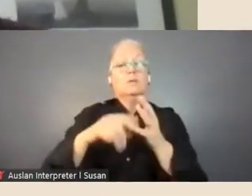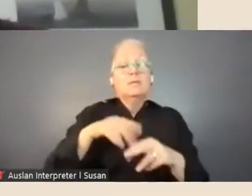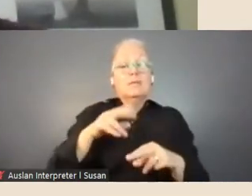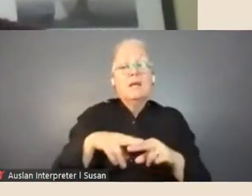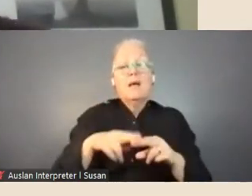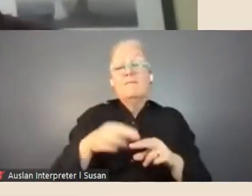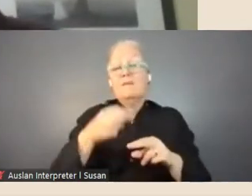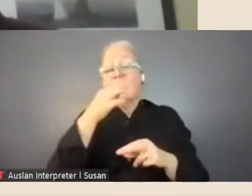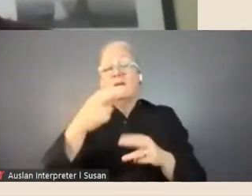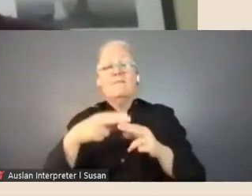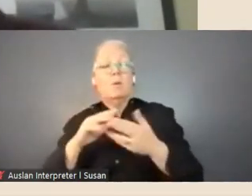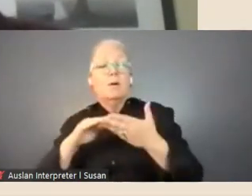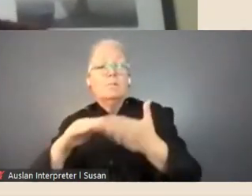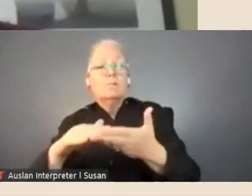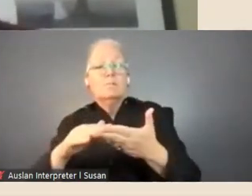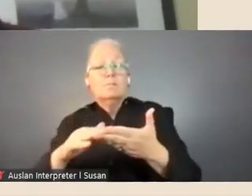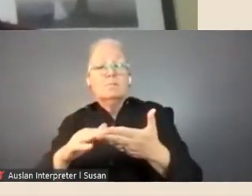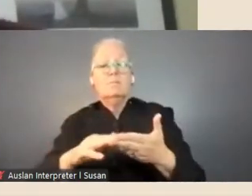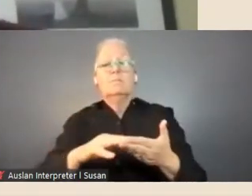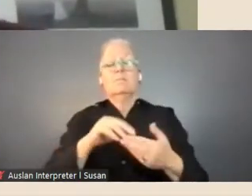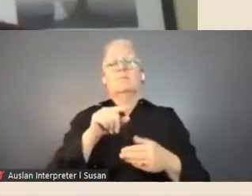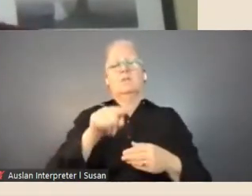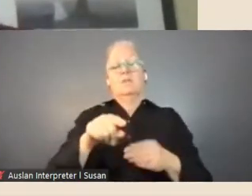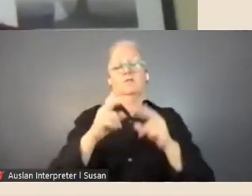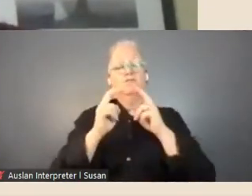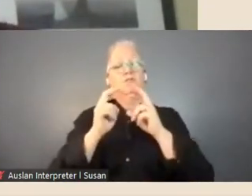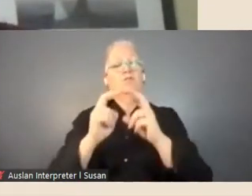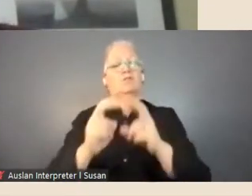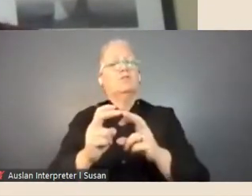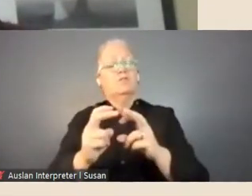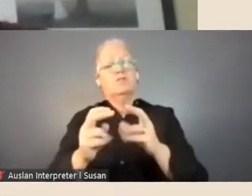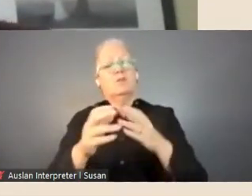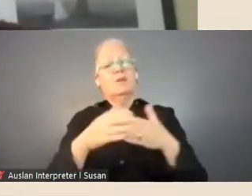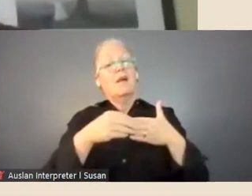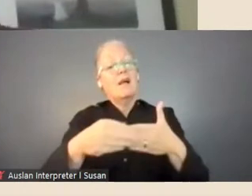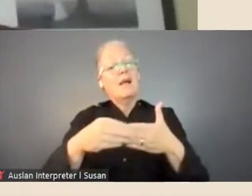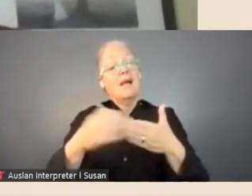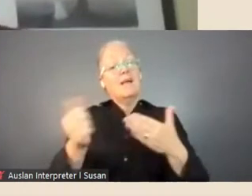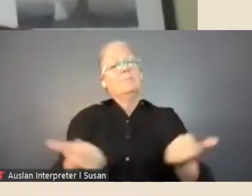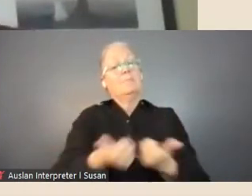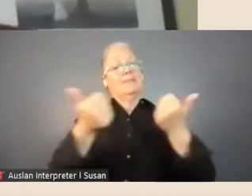there's a Pictures Research Guide, the Library has a lot of research guides, you can look for